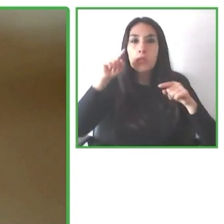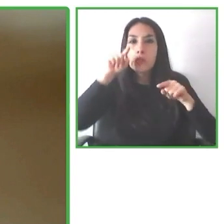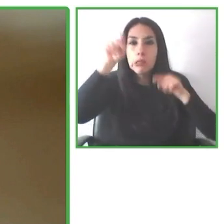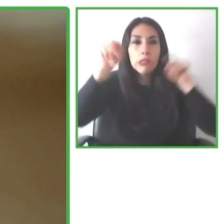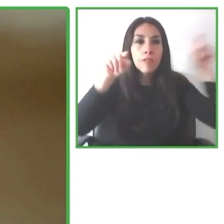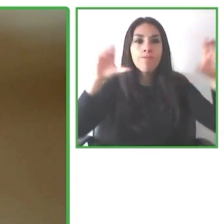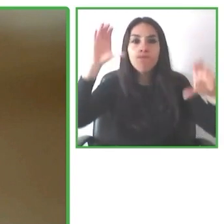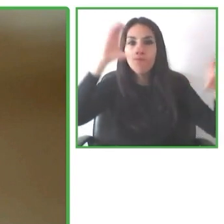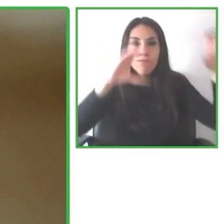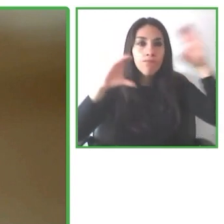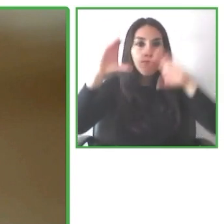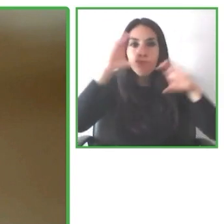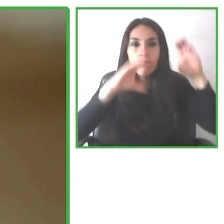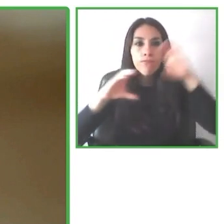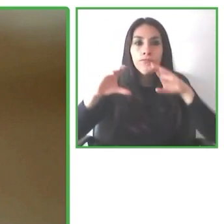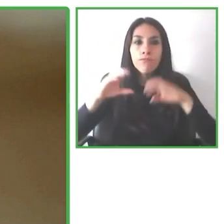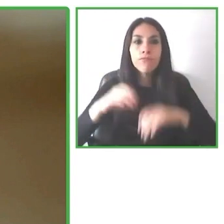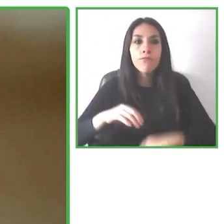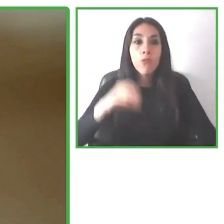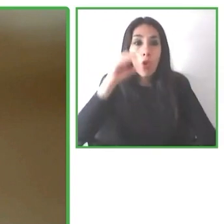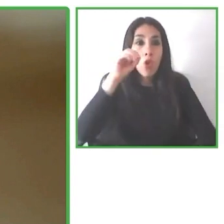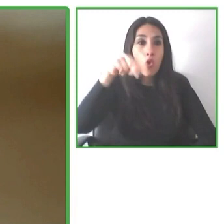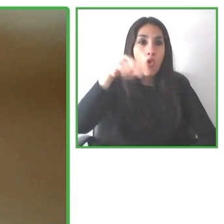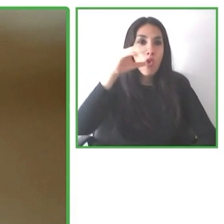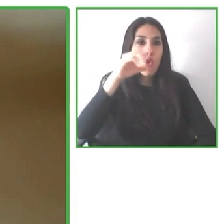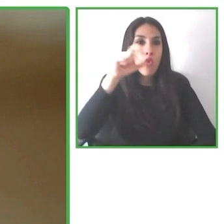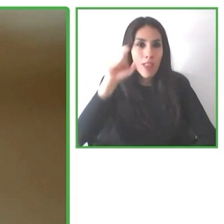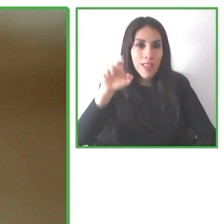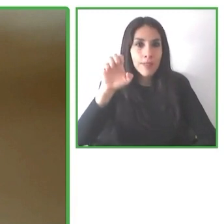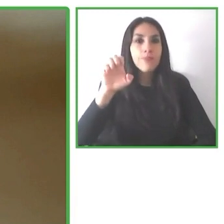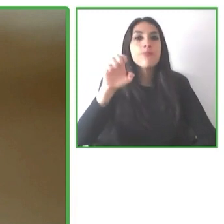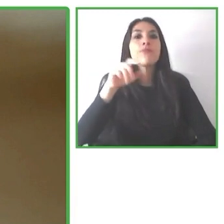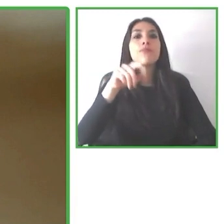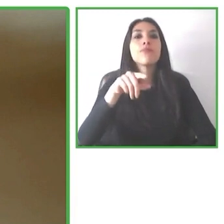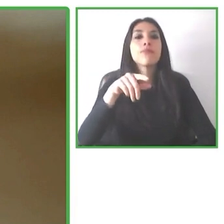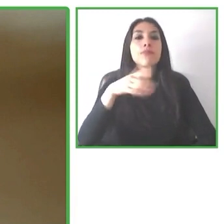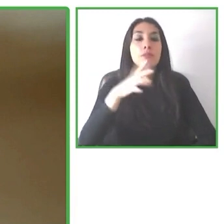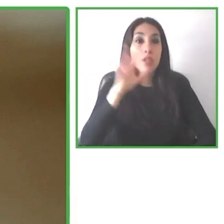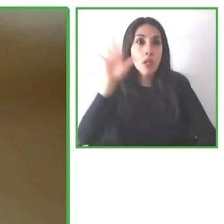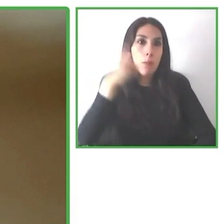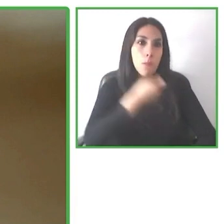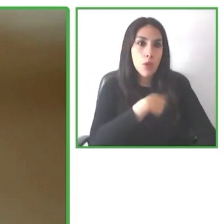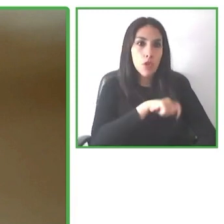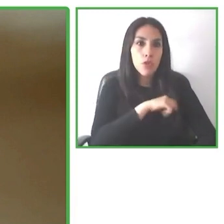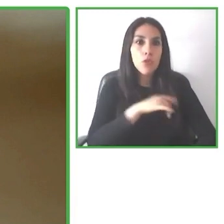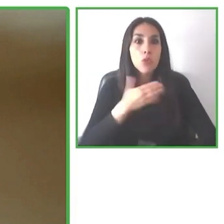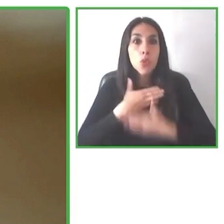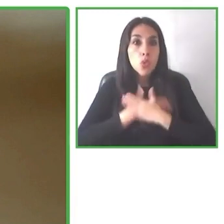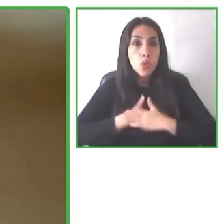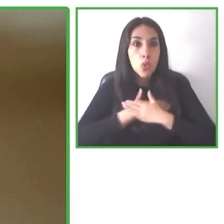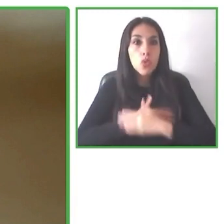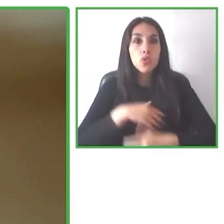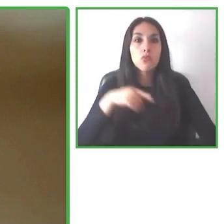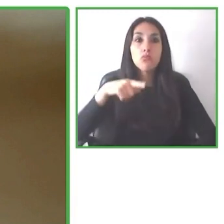which is the standardization authority in Spain. And so we have performed